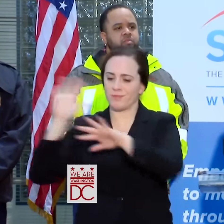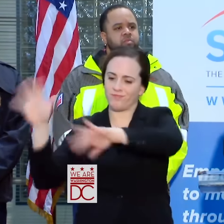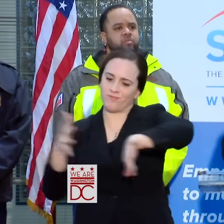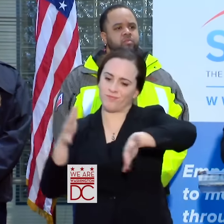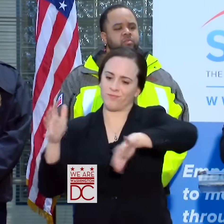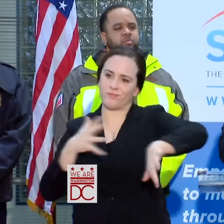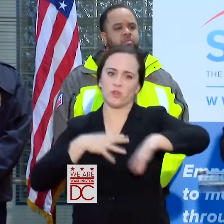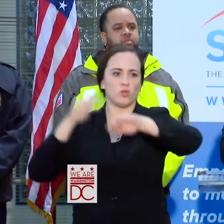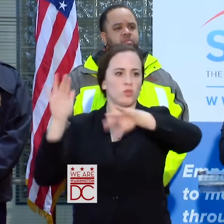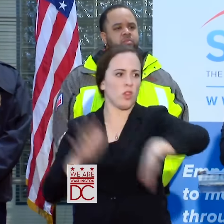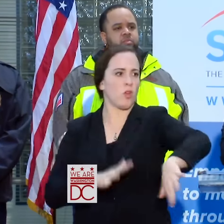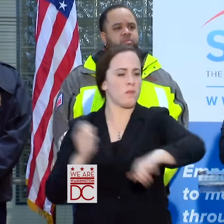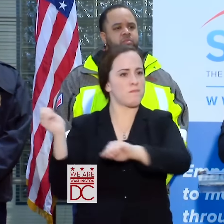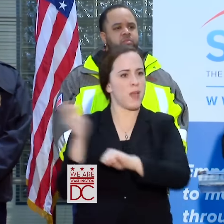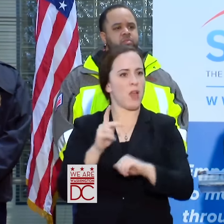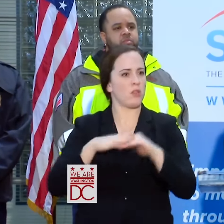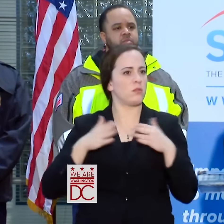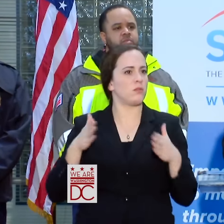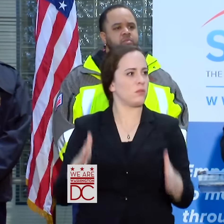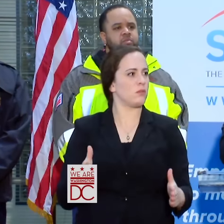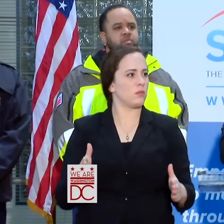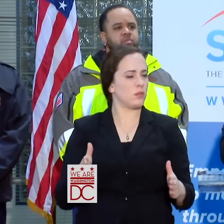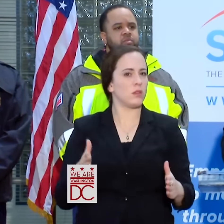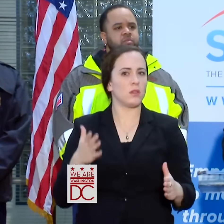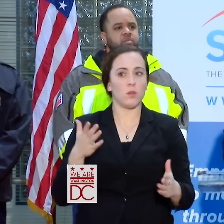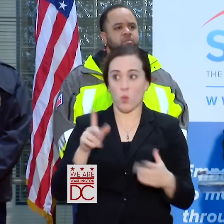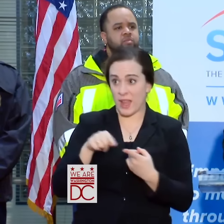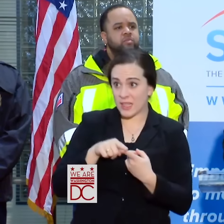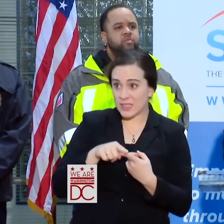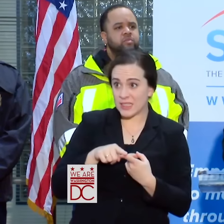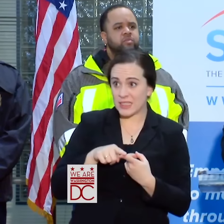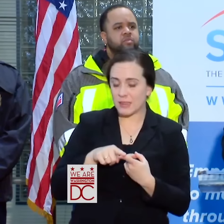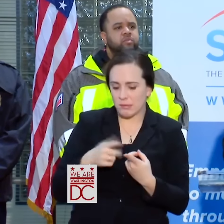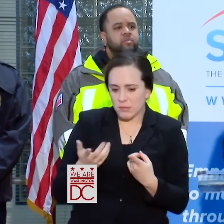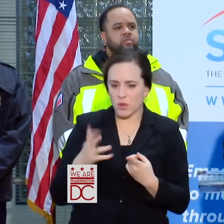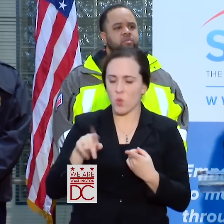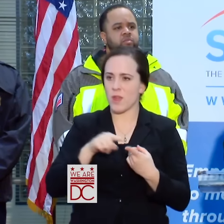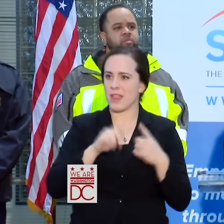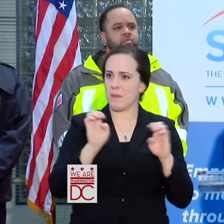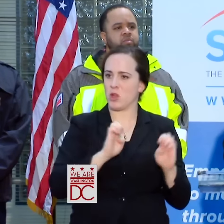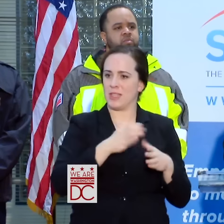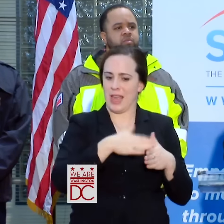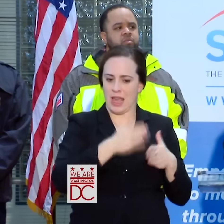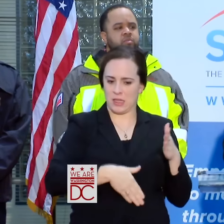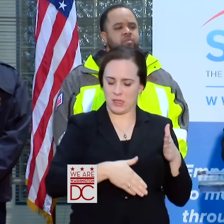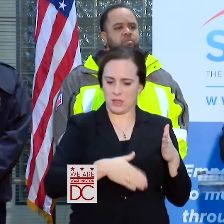THE QUESTION OF WHEN, WE'VE GOT TO SEE WHEN THE EMERGENCY ENDS. WE DO OUR ASSESSMENT OF WHAT WE HAVE.